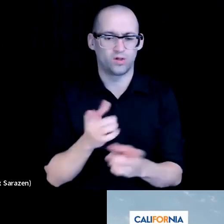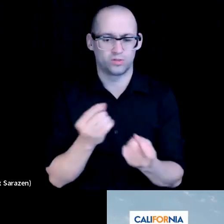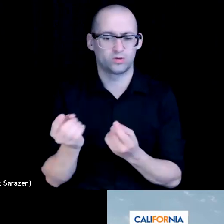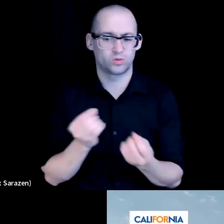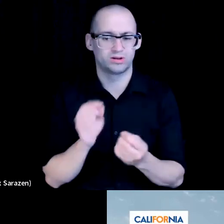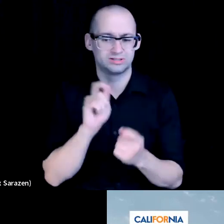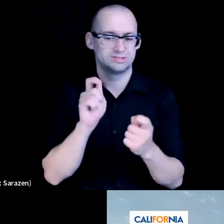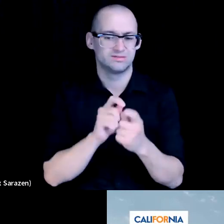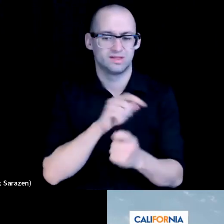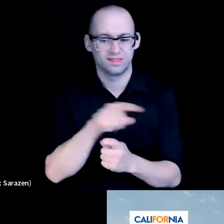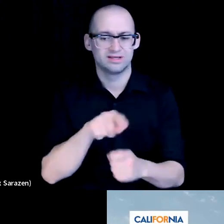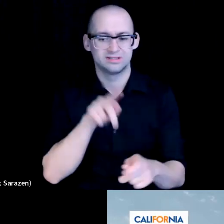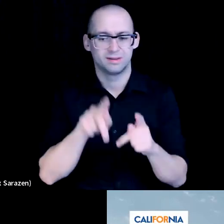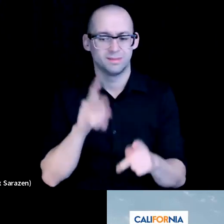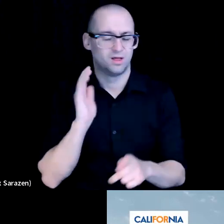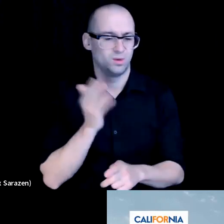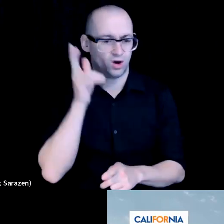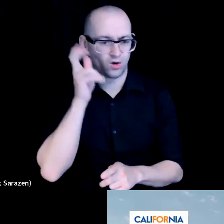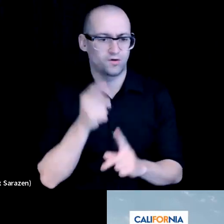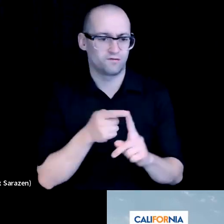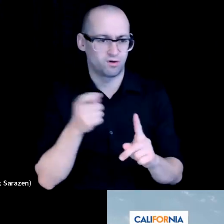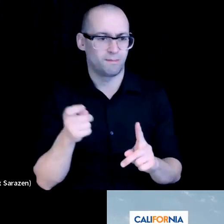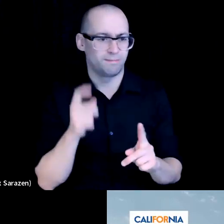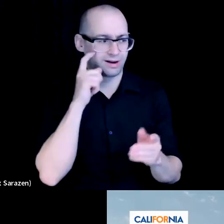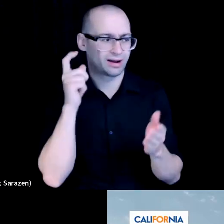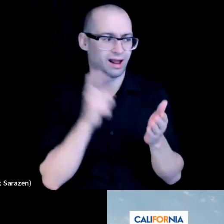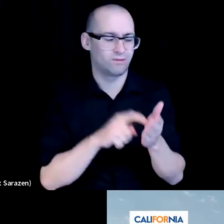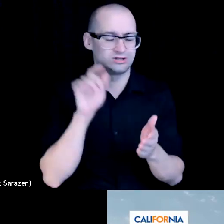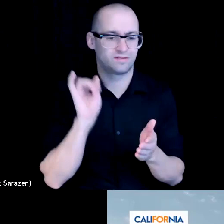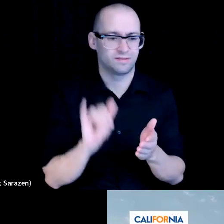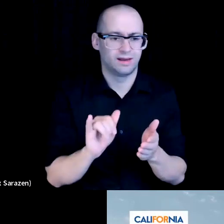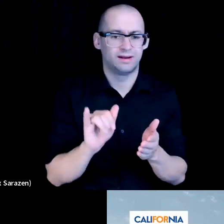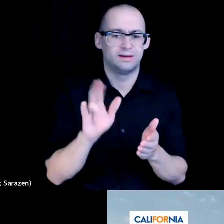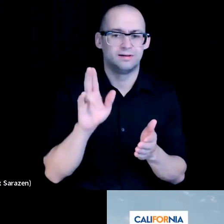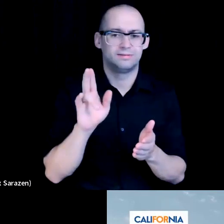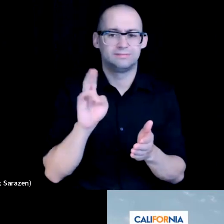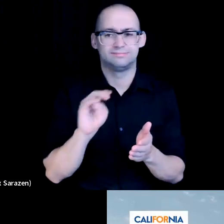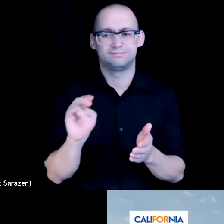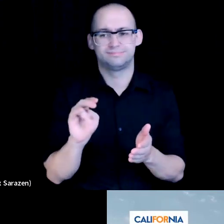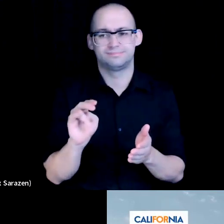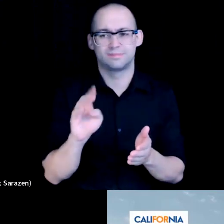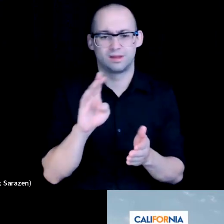that we heard from, you know, acknowledged that there's the broadband adoption piece